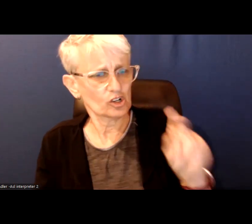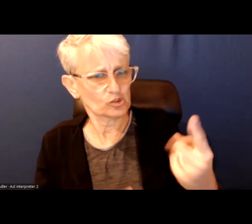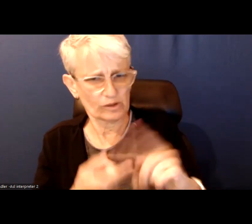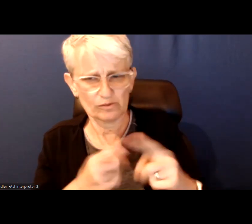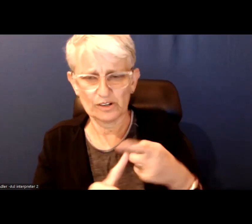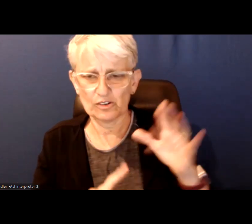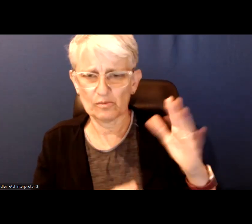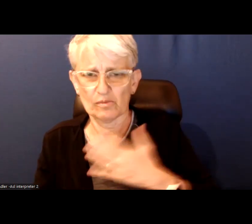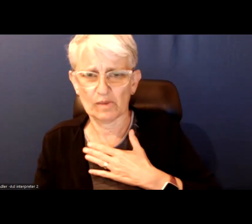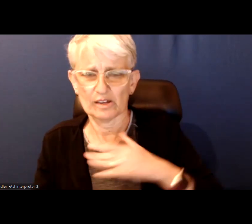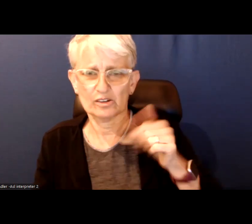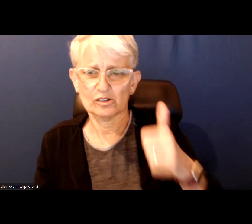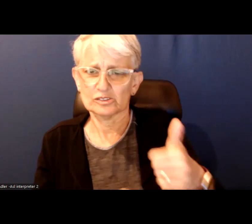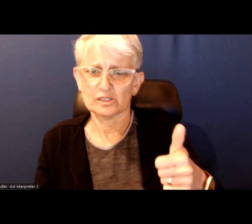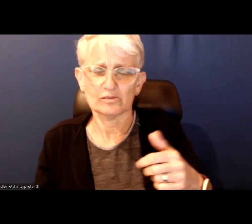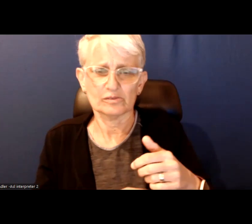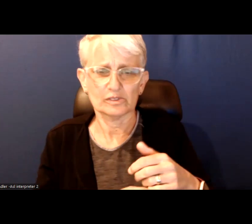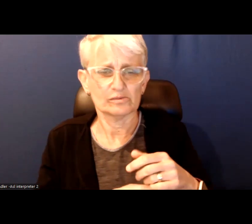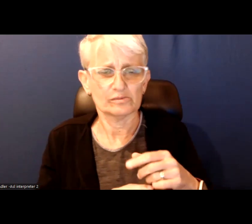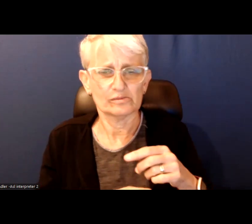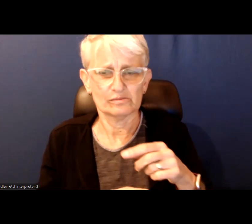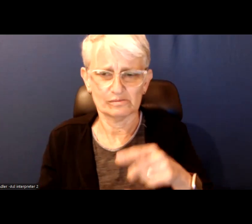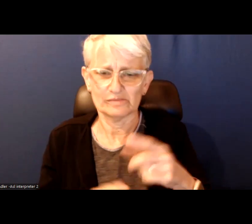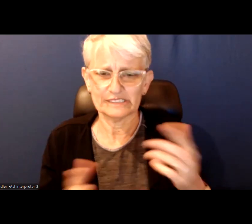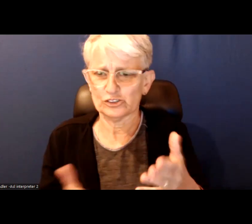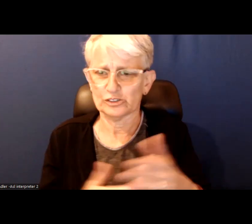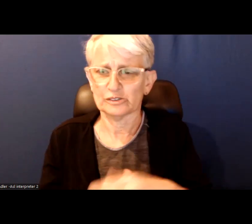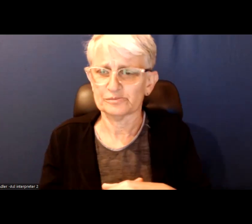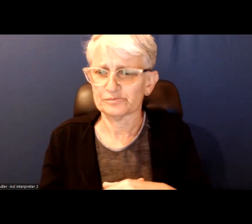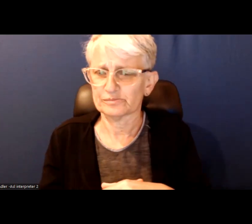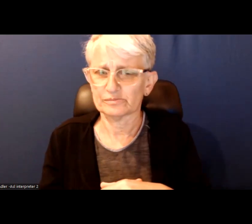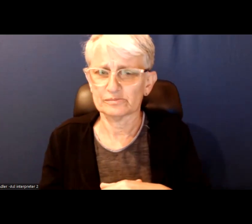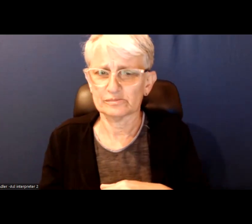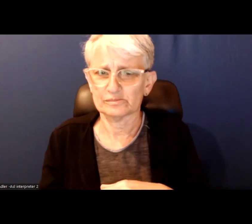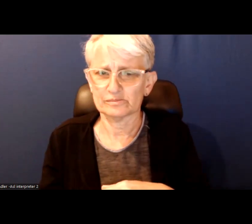is actually on the call about this question.